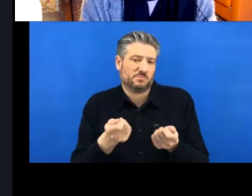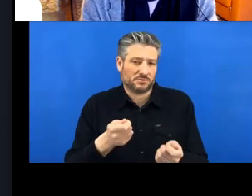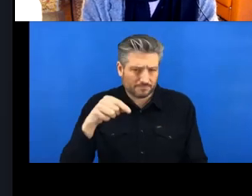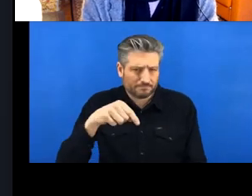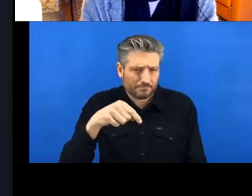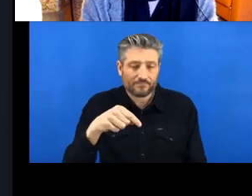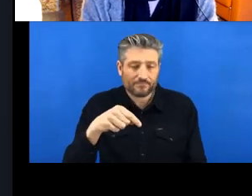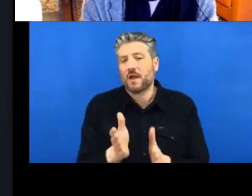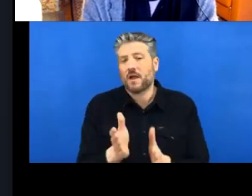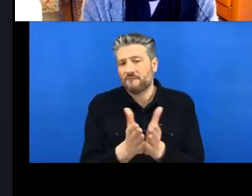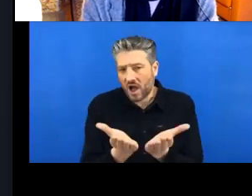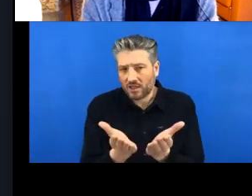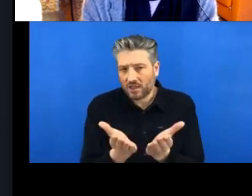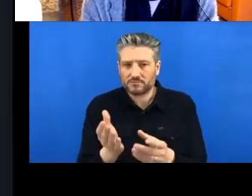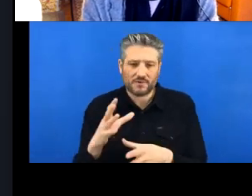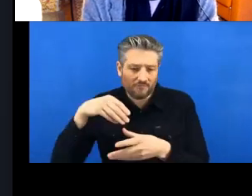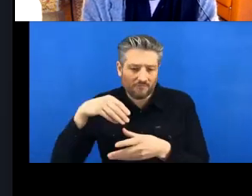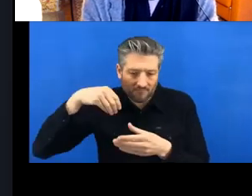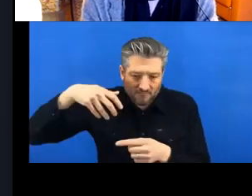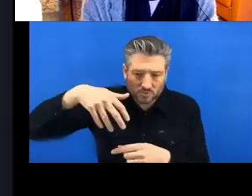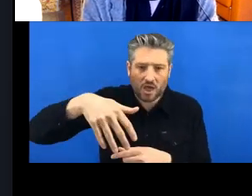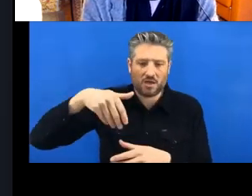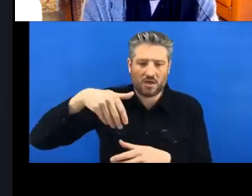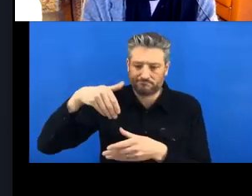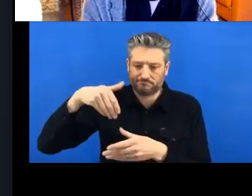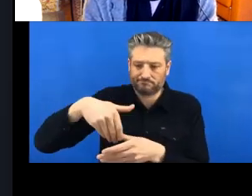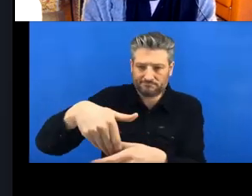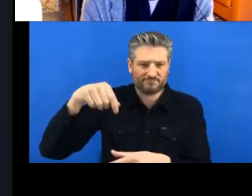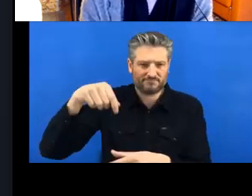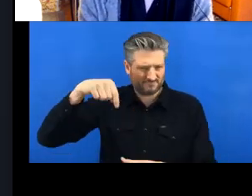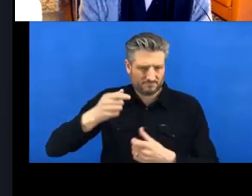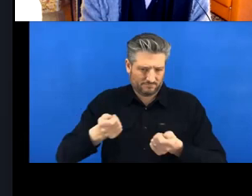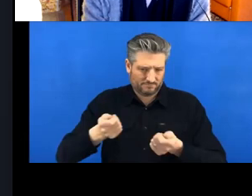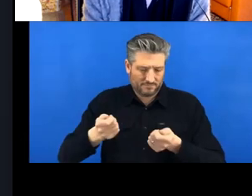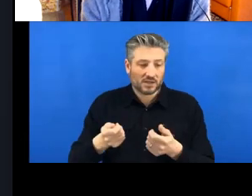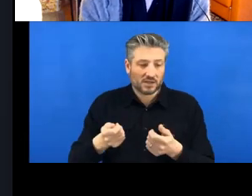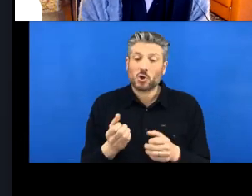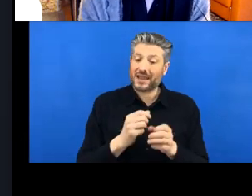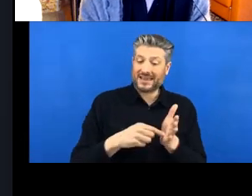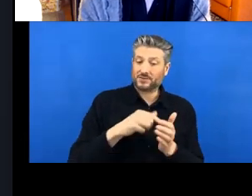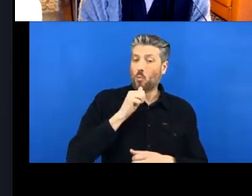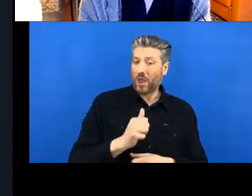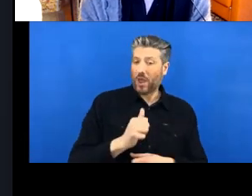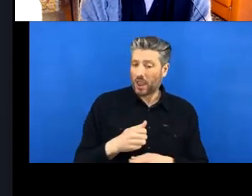Yeah so it keeps track of the changes that you make to your files. Oops.